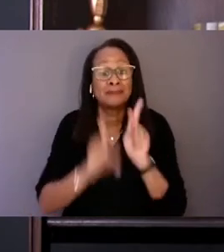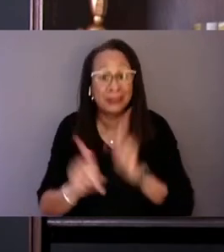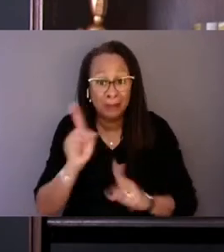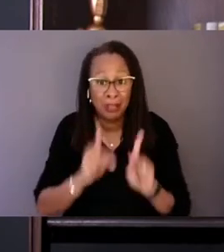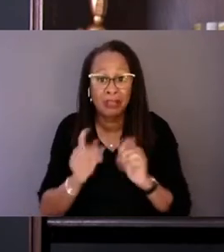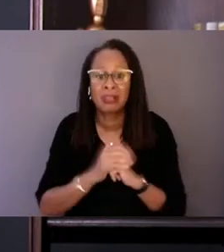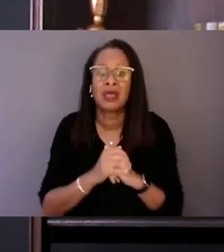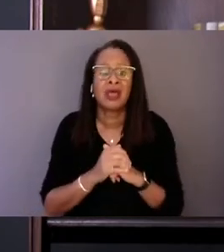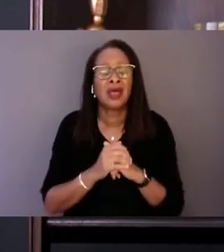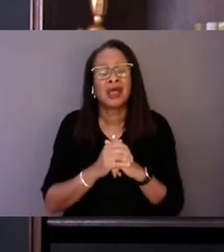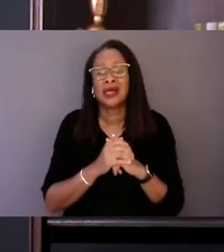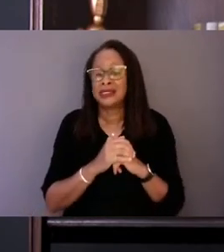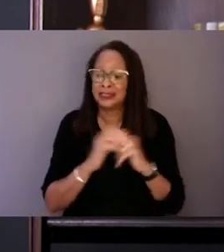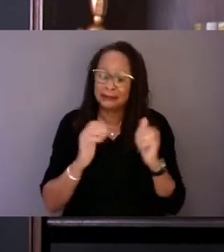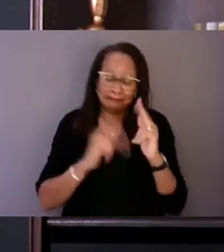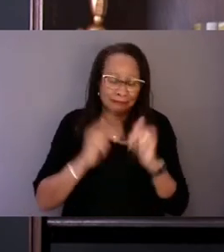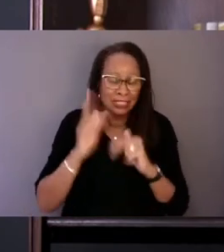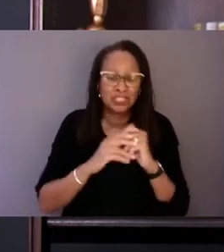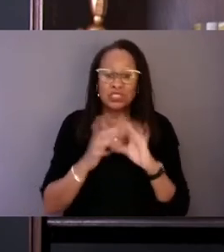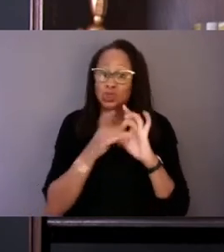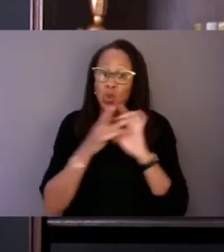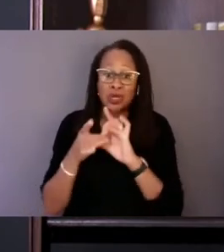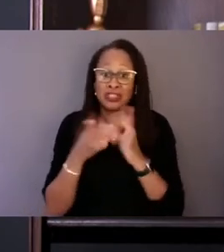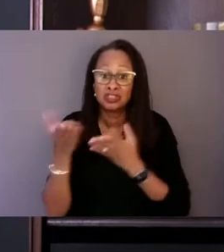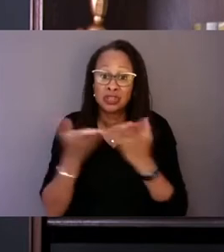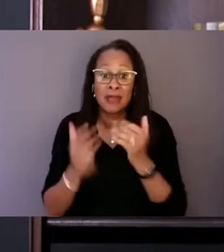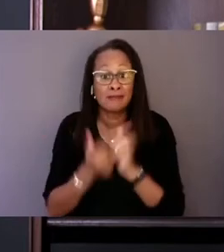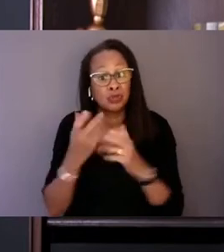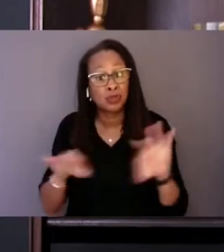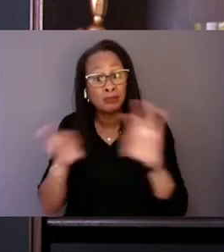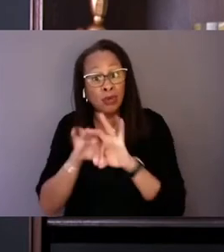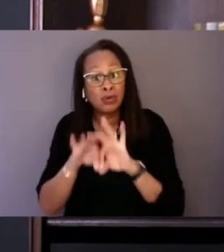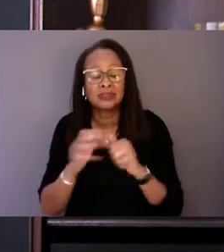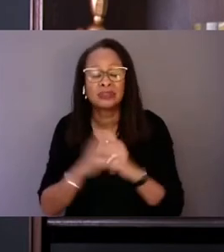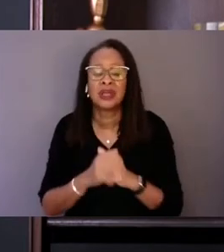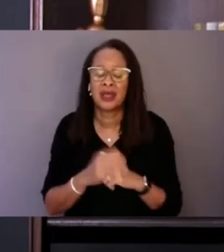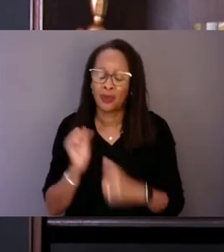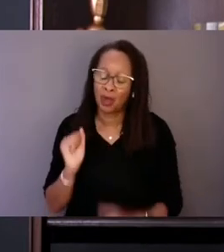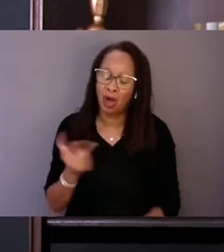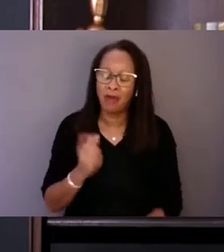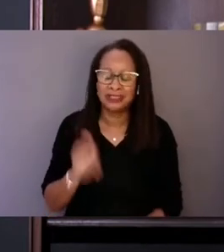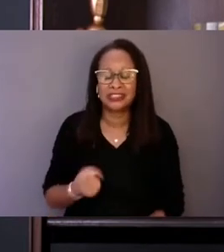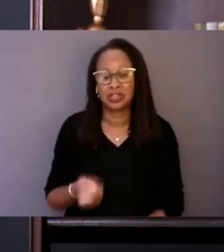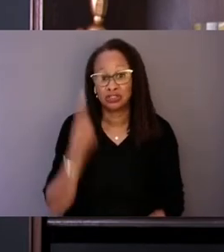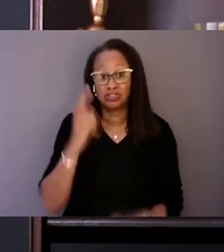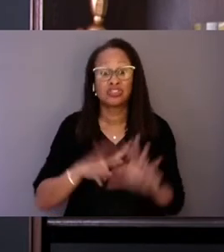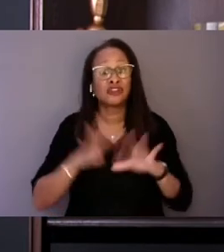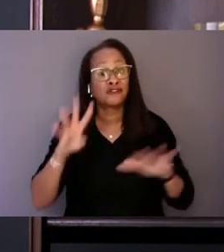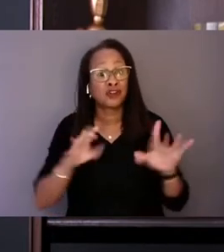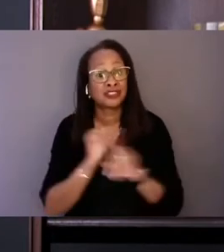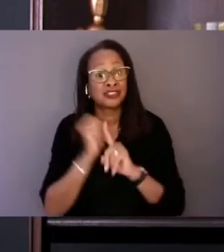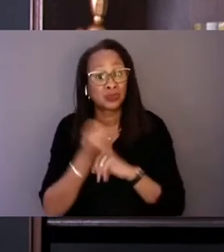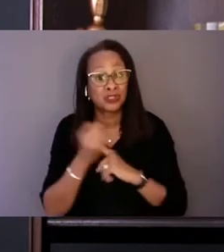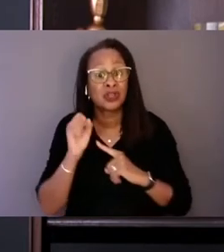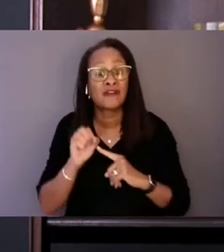and perhaps most importantly, an understanding of the diverse circumstances of people across the country.